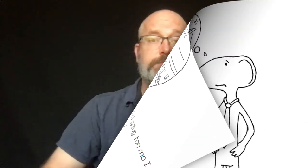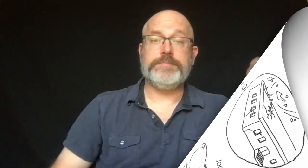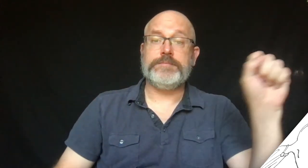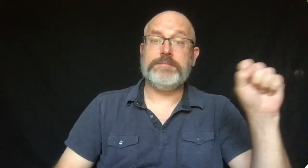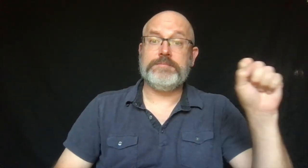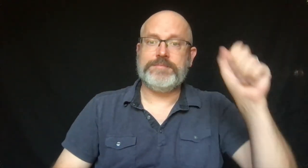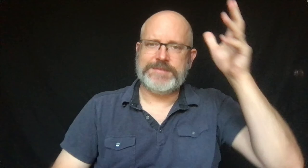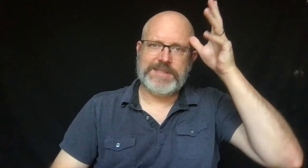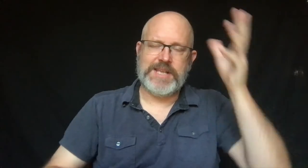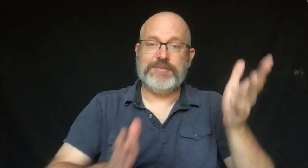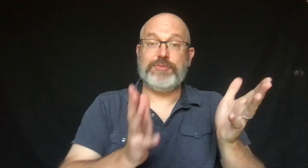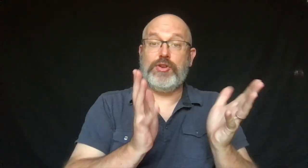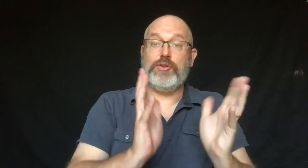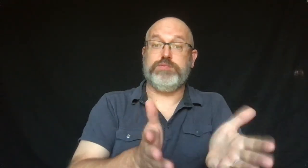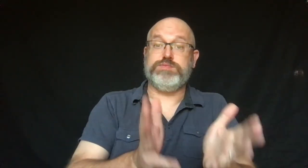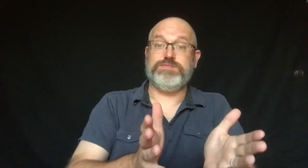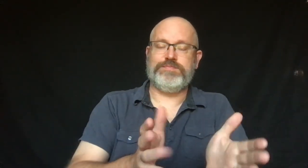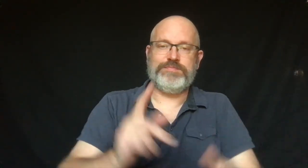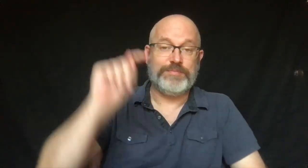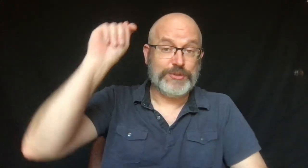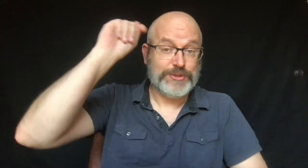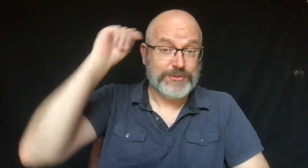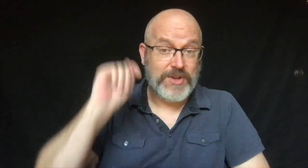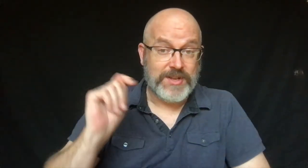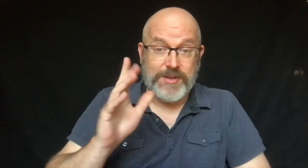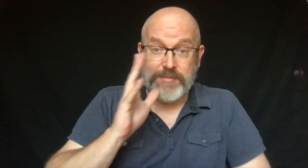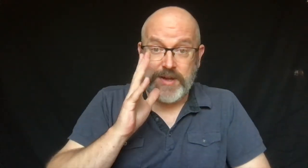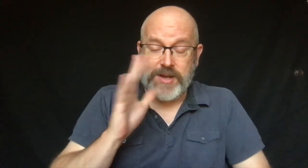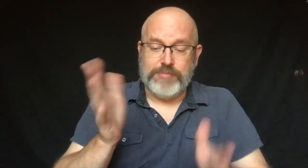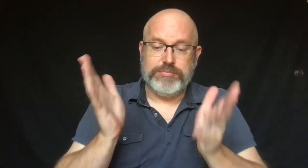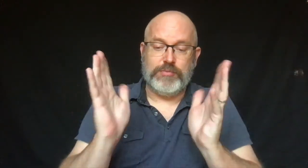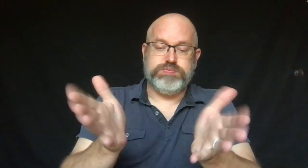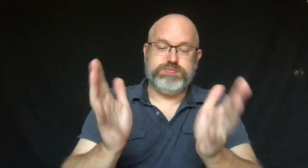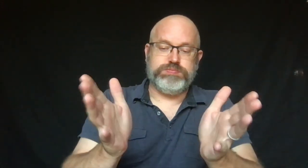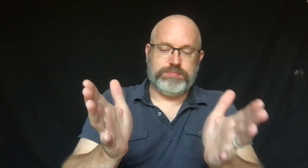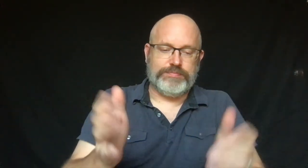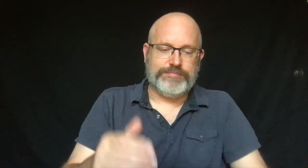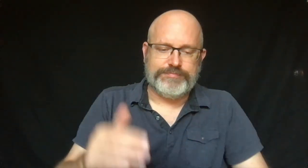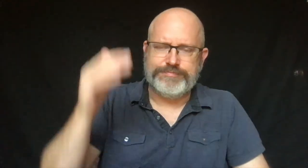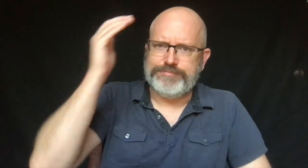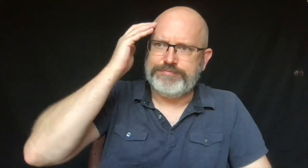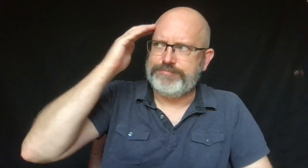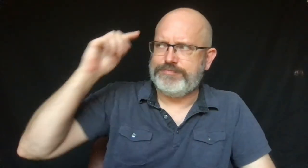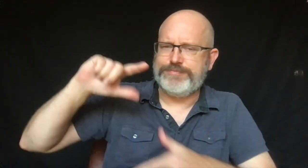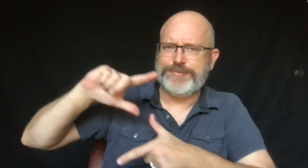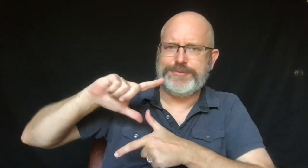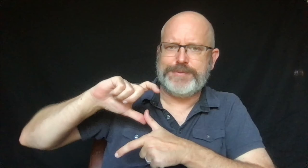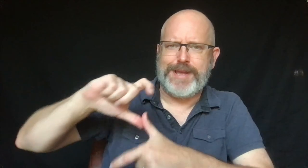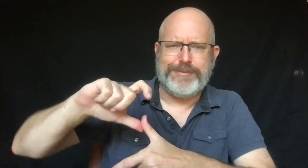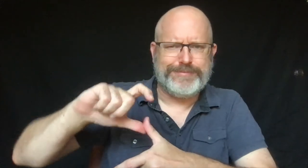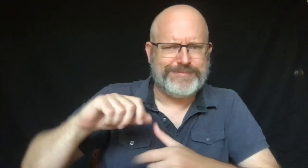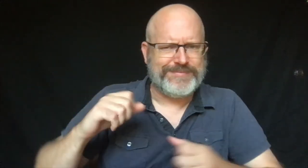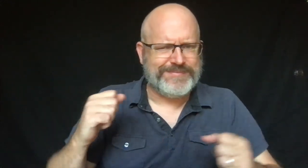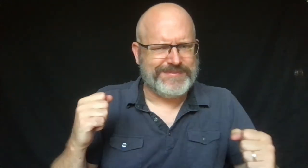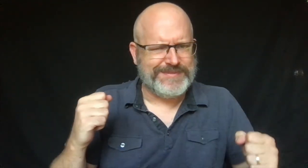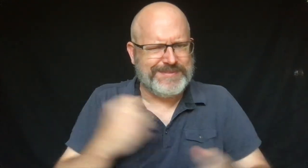Sam's dad talked to him. Trinka's mom talked to her.